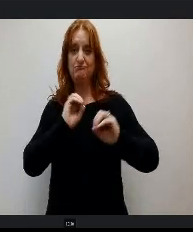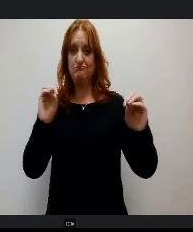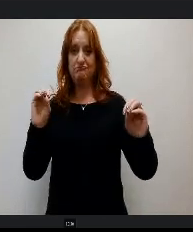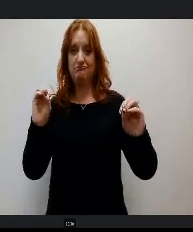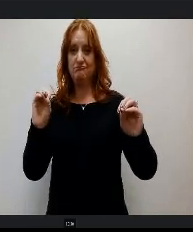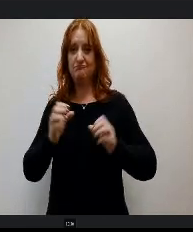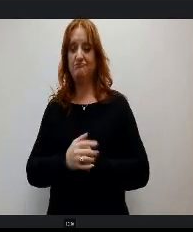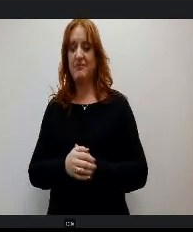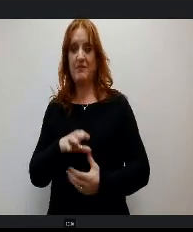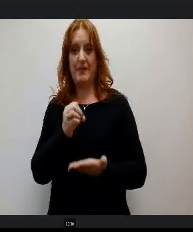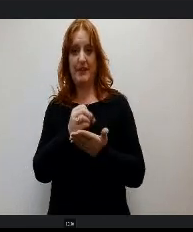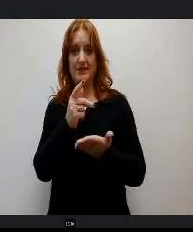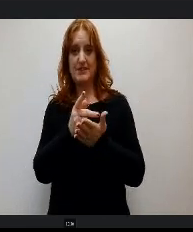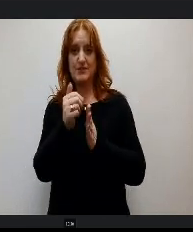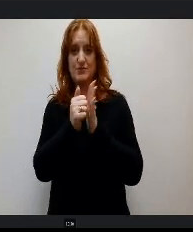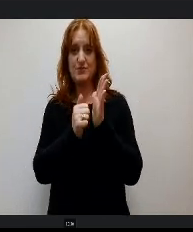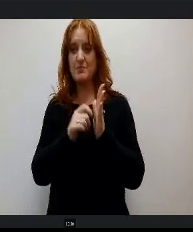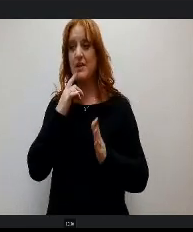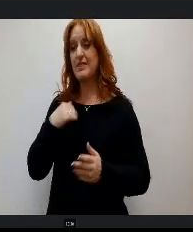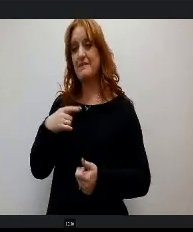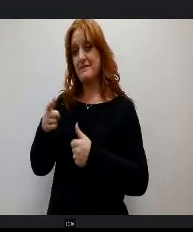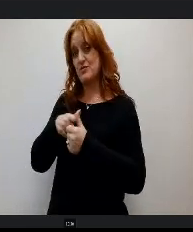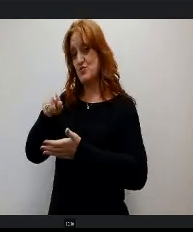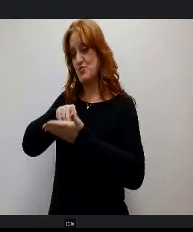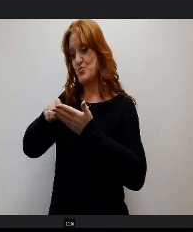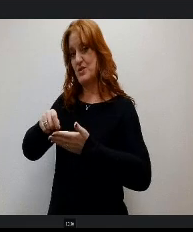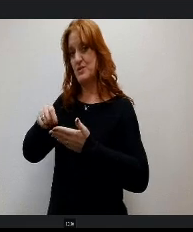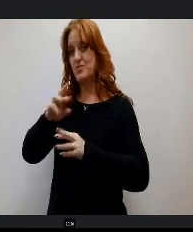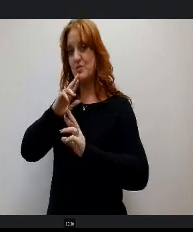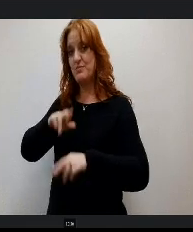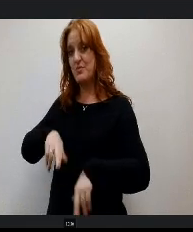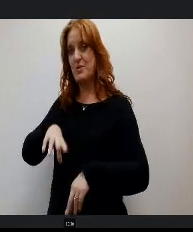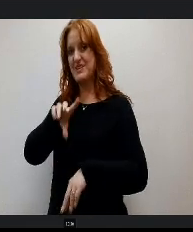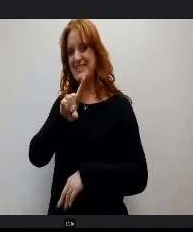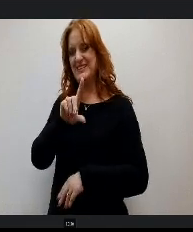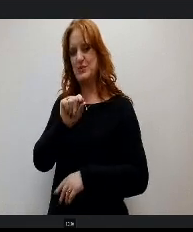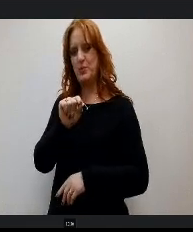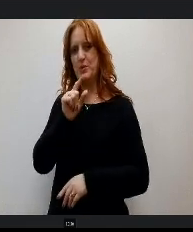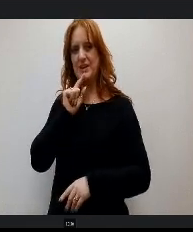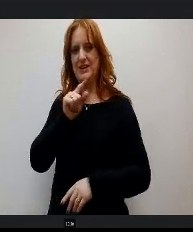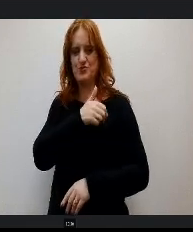Our first written report tonight? D20 Transportation Ridership Software Planning.